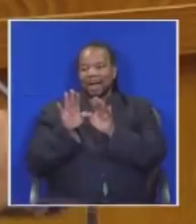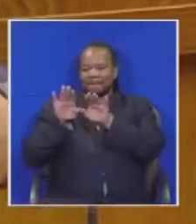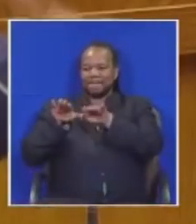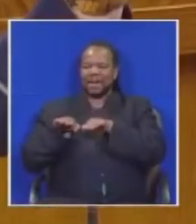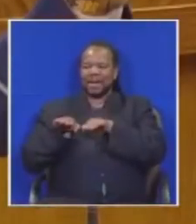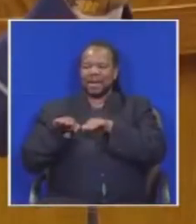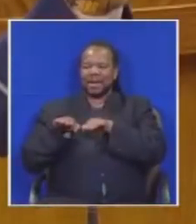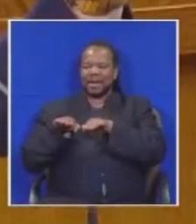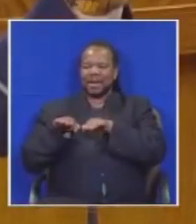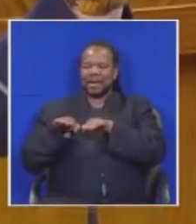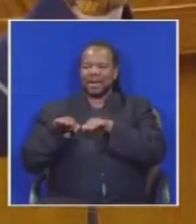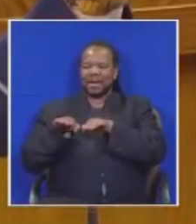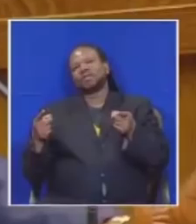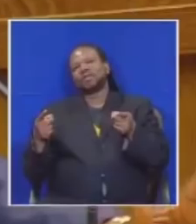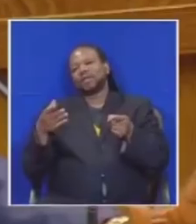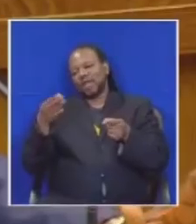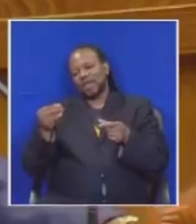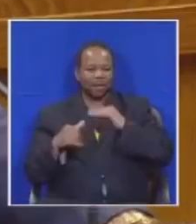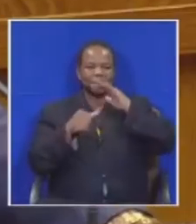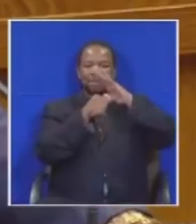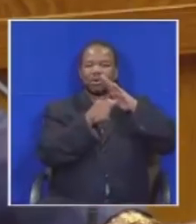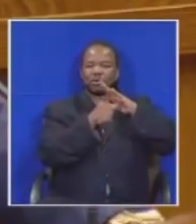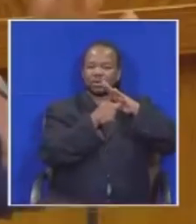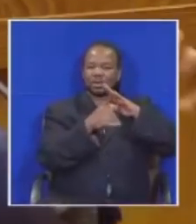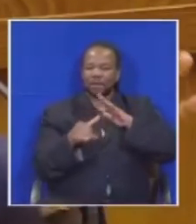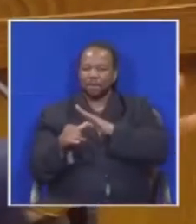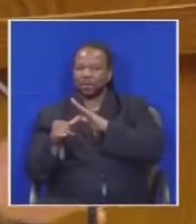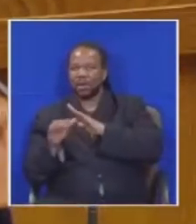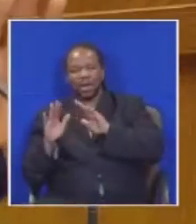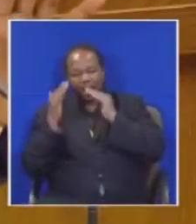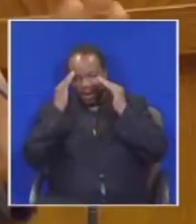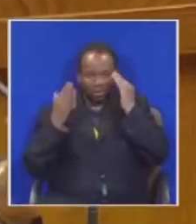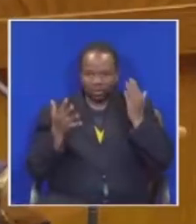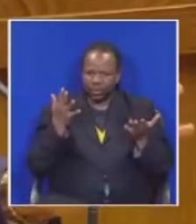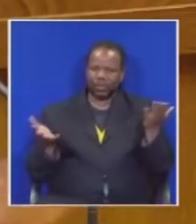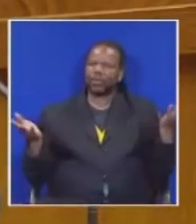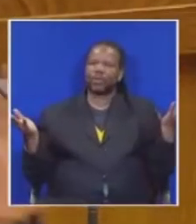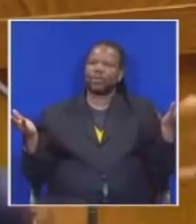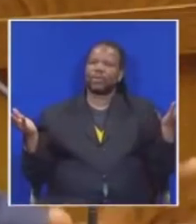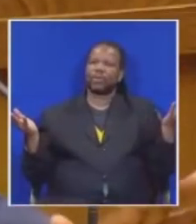Takes a process. I don't know what I don't know Parliament. Has its own time